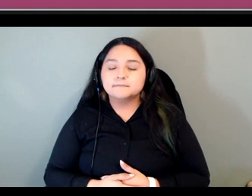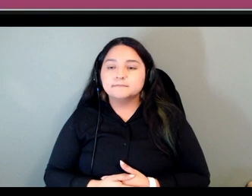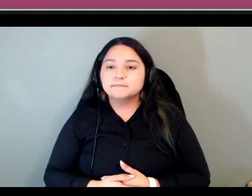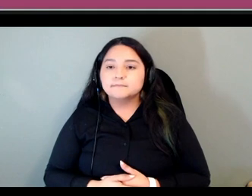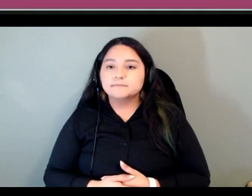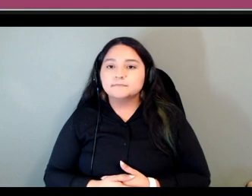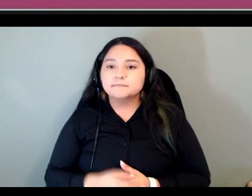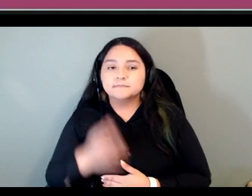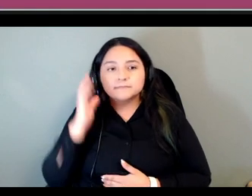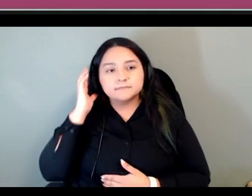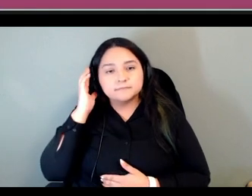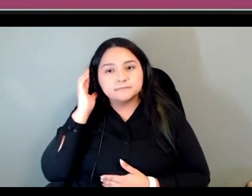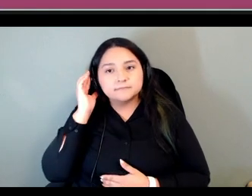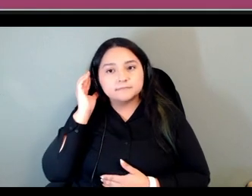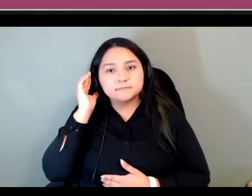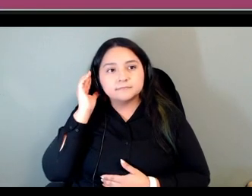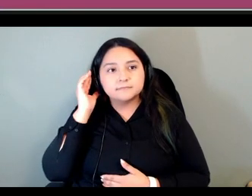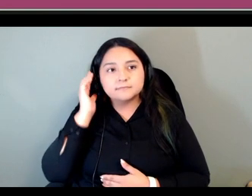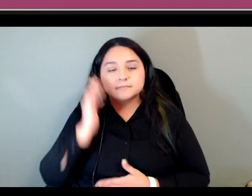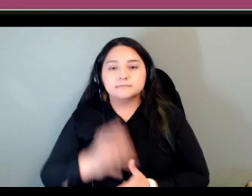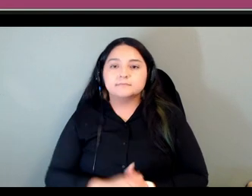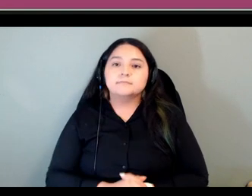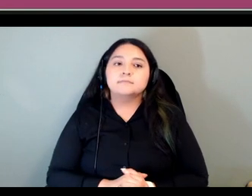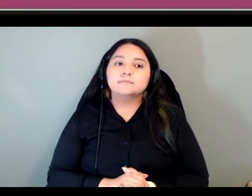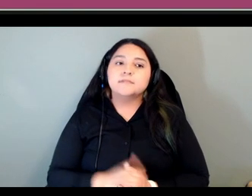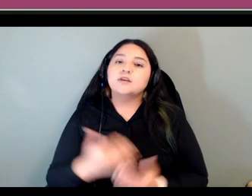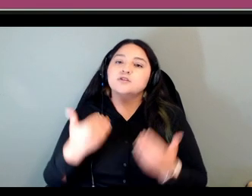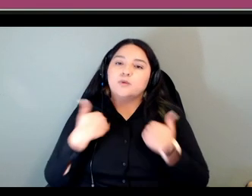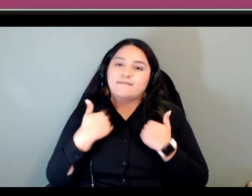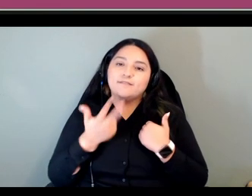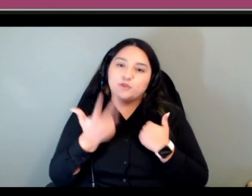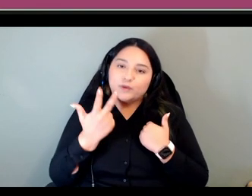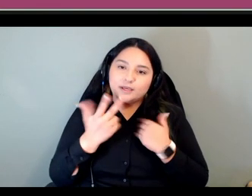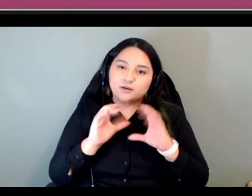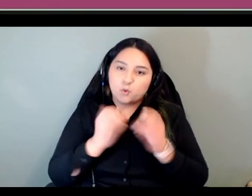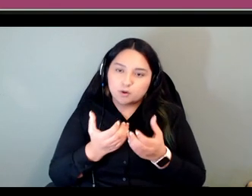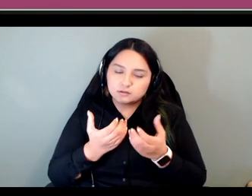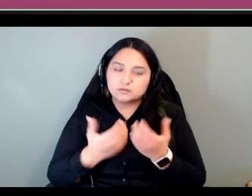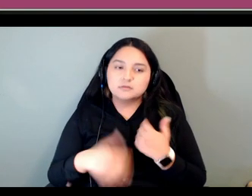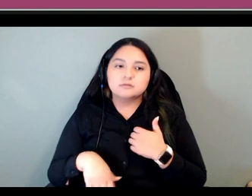so um we had three courses we ended up with three courses right so the main course which